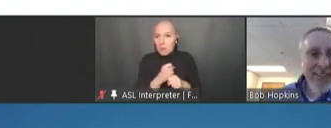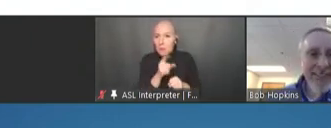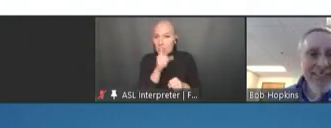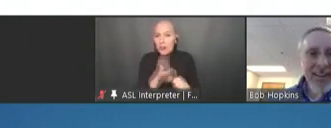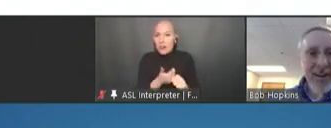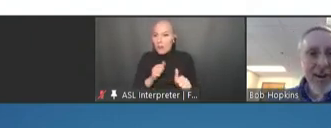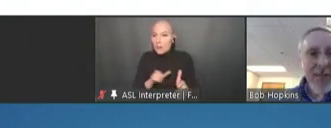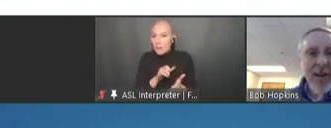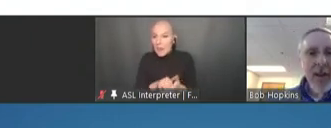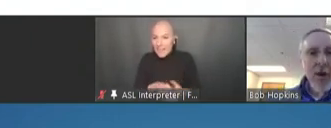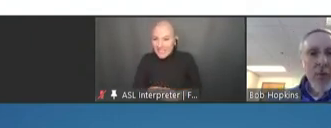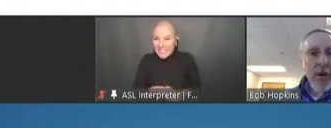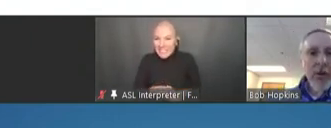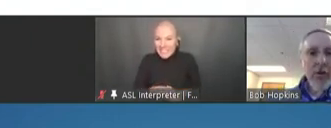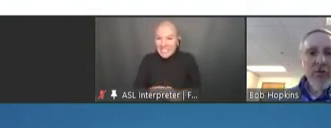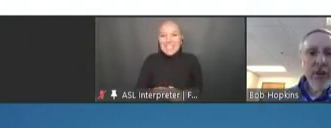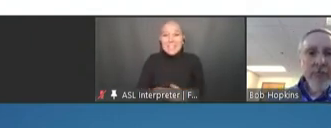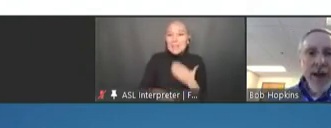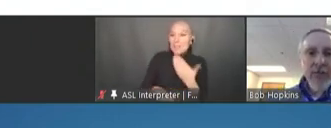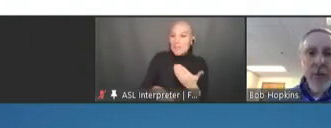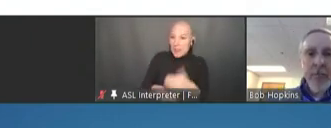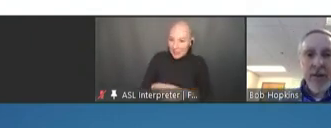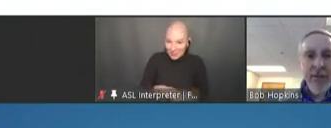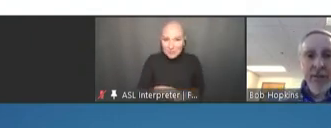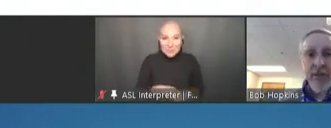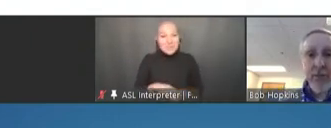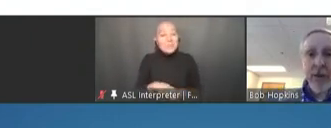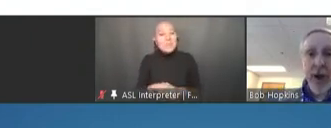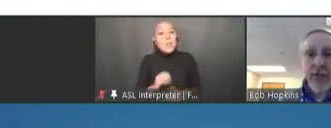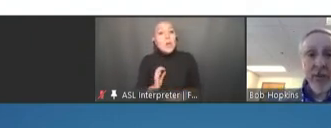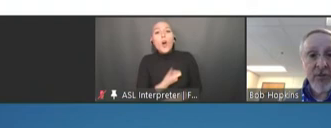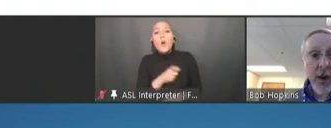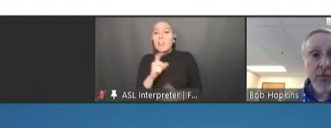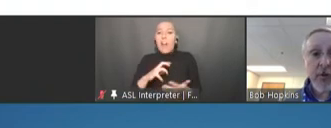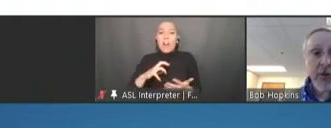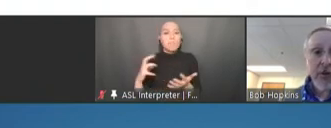Robert Hopkins: We need to achieve maximal benefits and minimize missed opportunities in